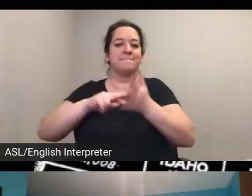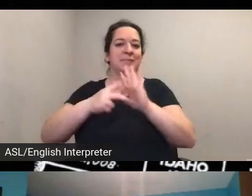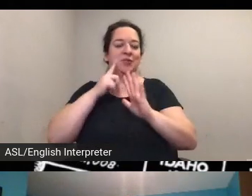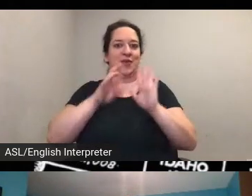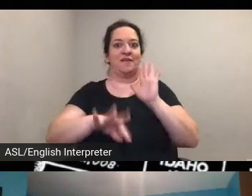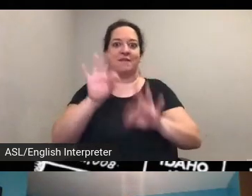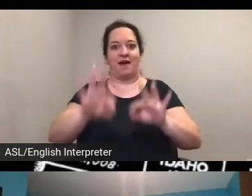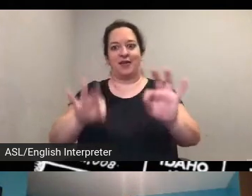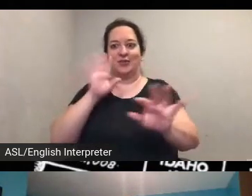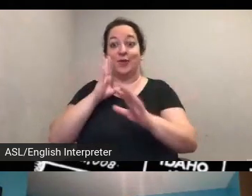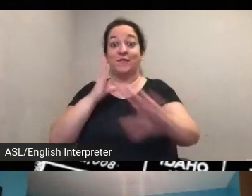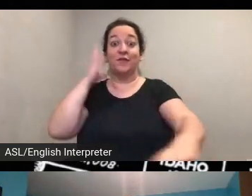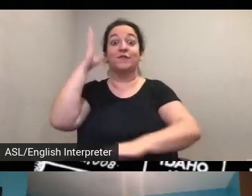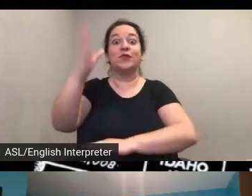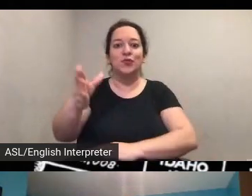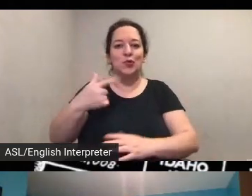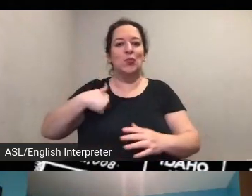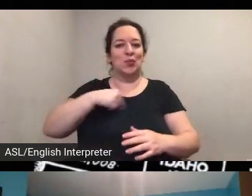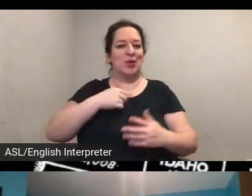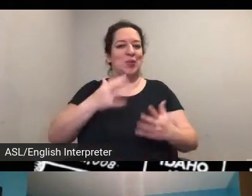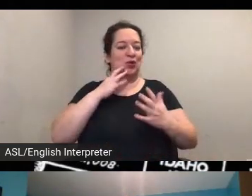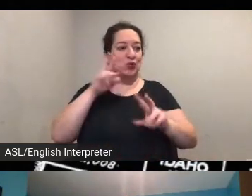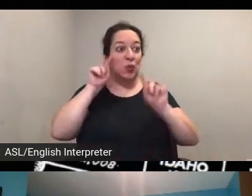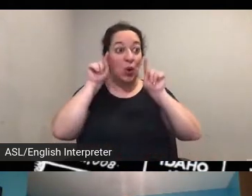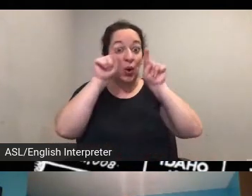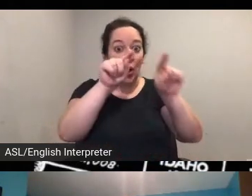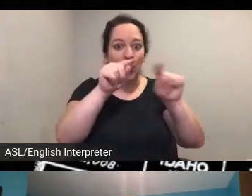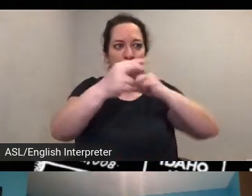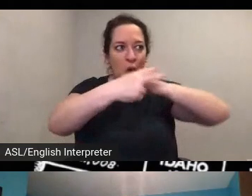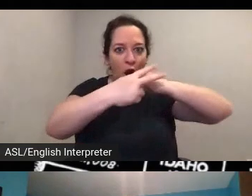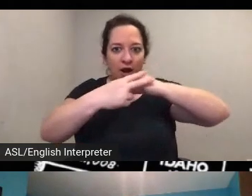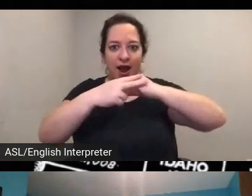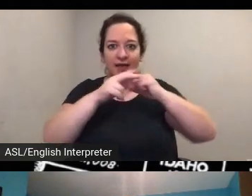be able to go to archives um and to to find more material